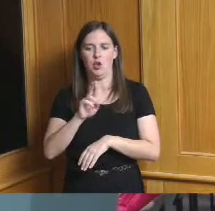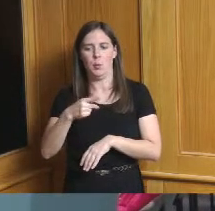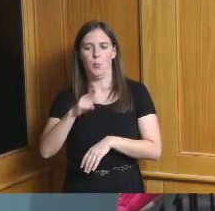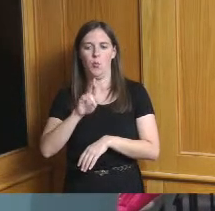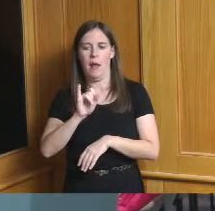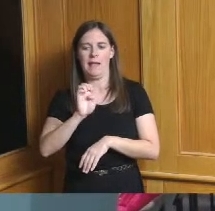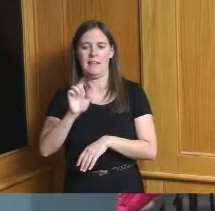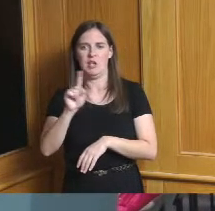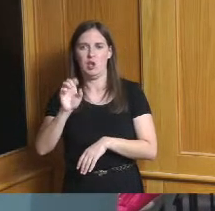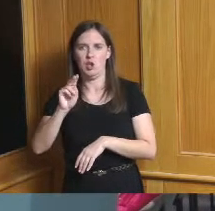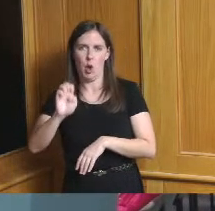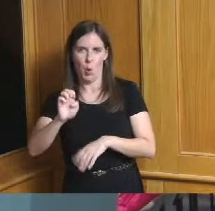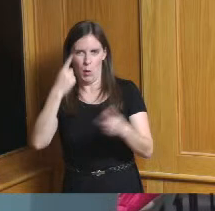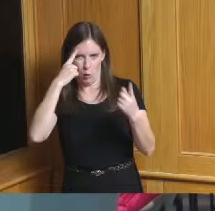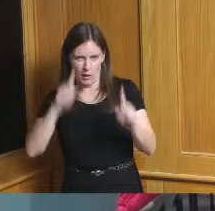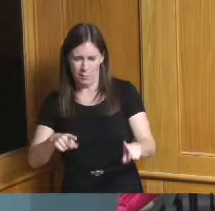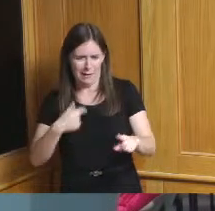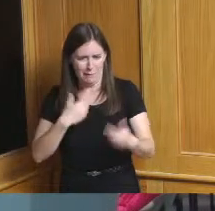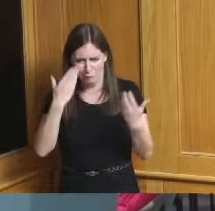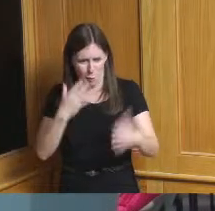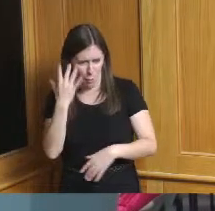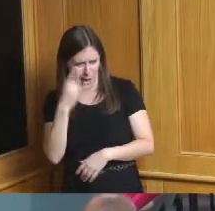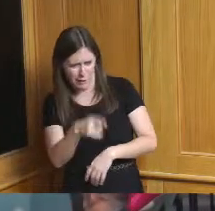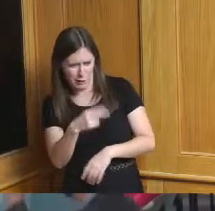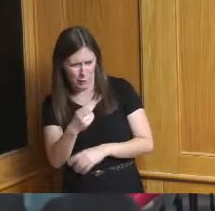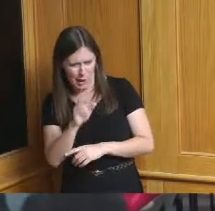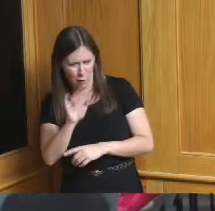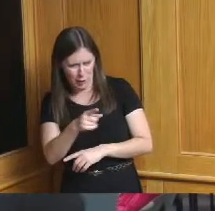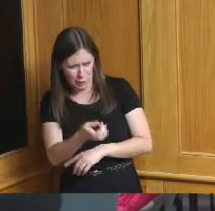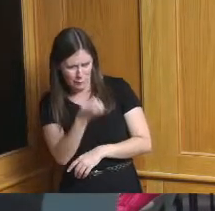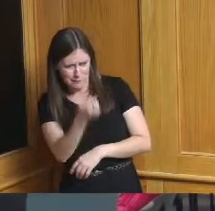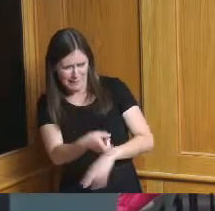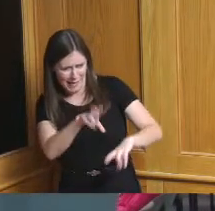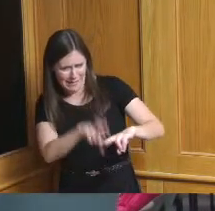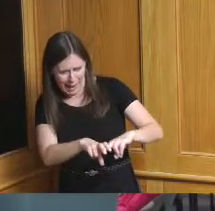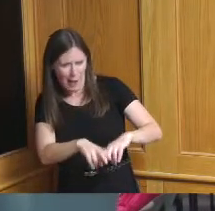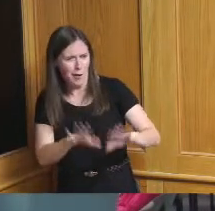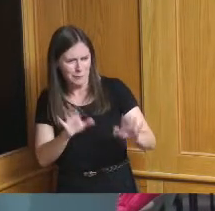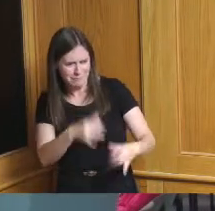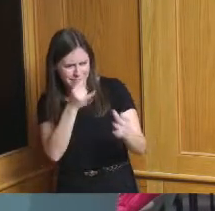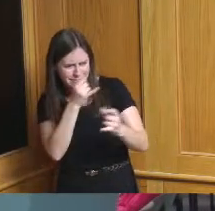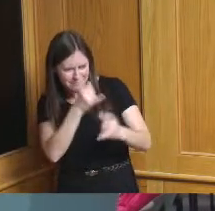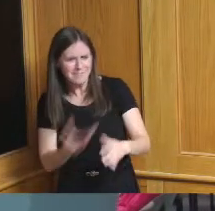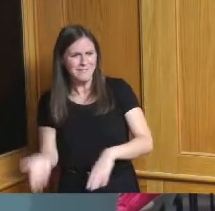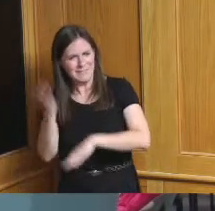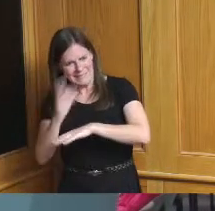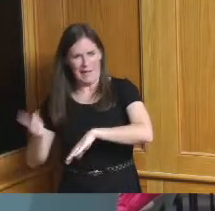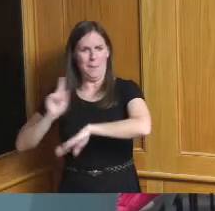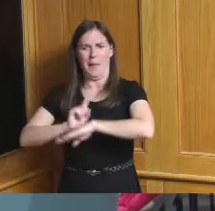and Harry I don't know why you sat down it's Harry Harry Blanton okay and a few other people that are